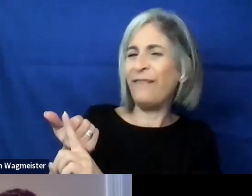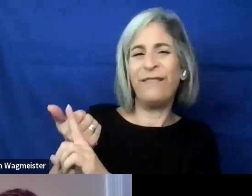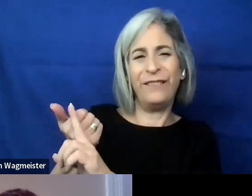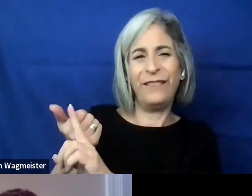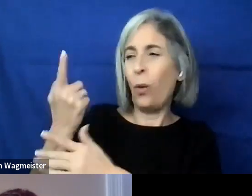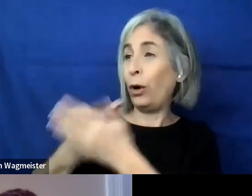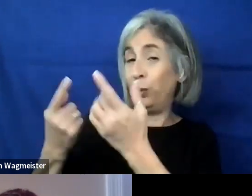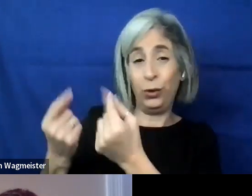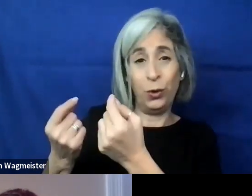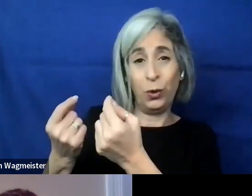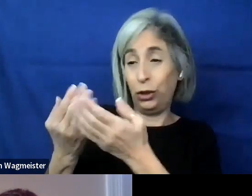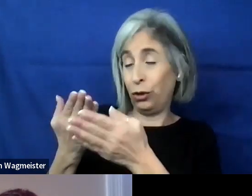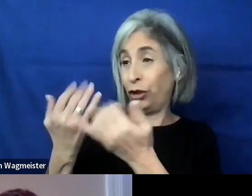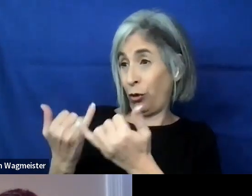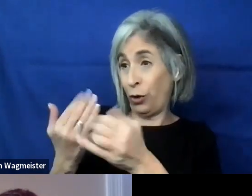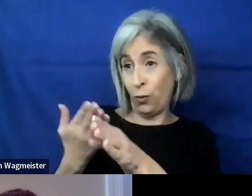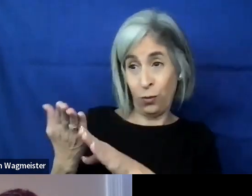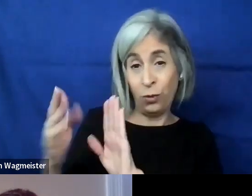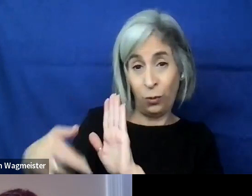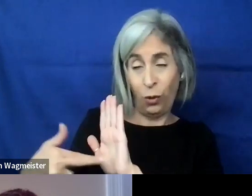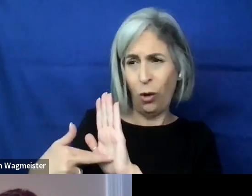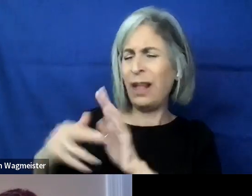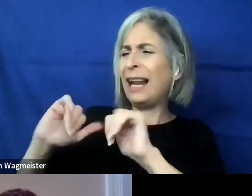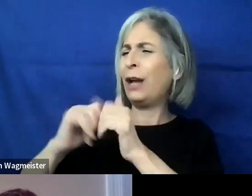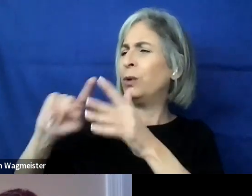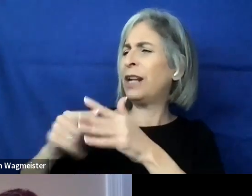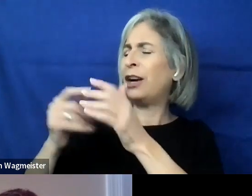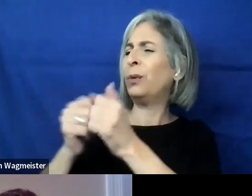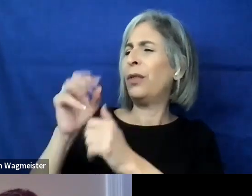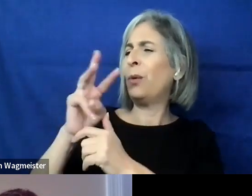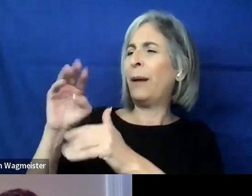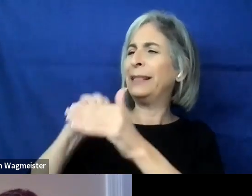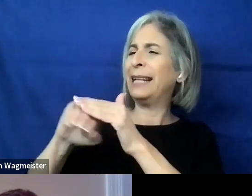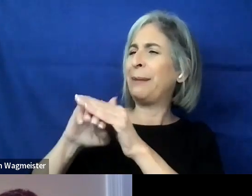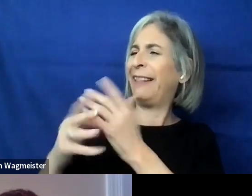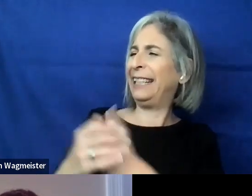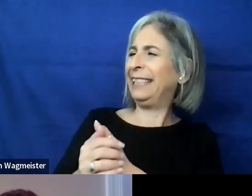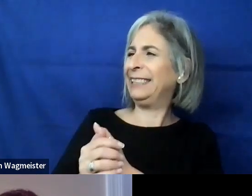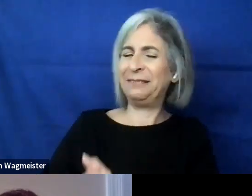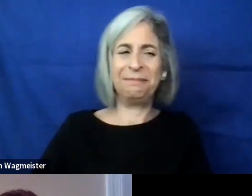do and your current role and how you got started in web accessibility. Awesome.